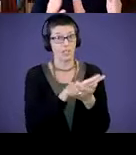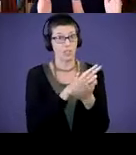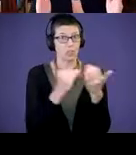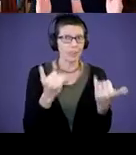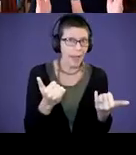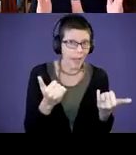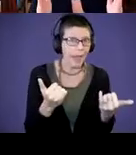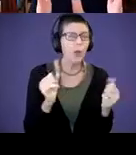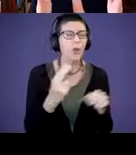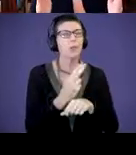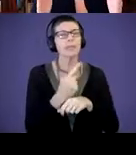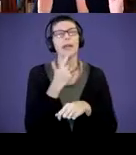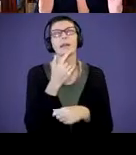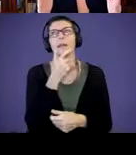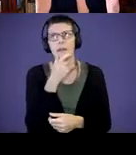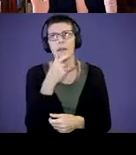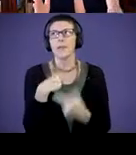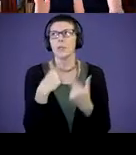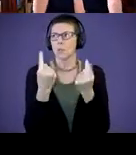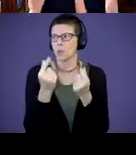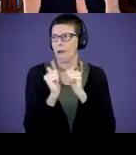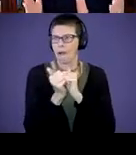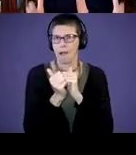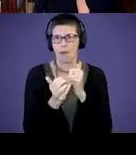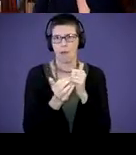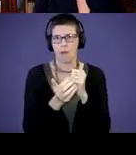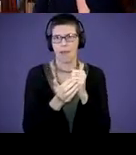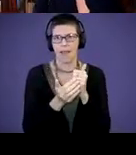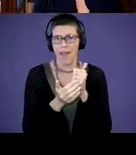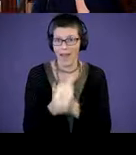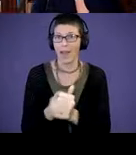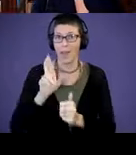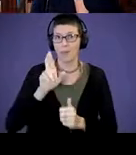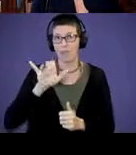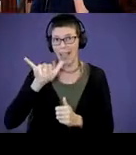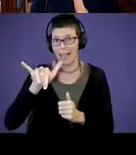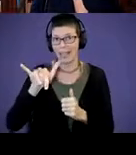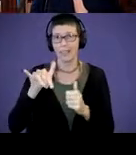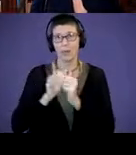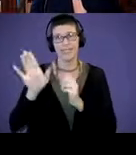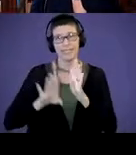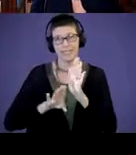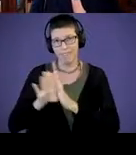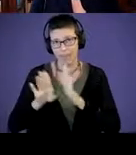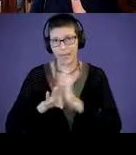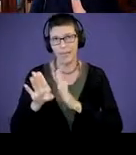“What can I do to help, help Riley along in this development and make bath time easier?”